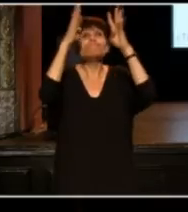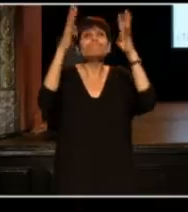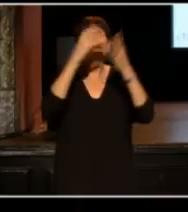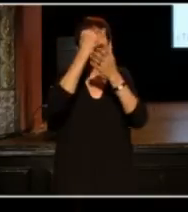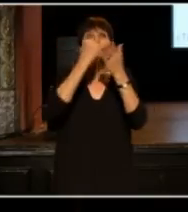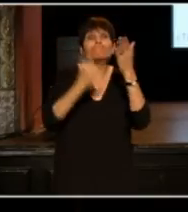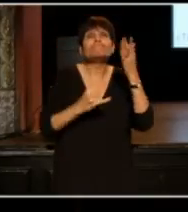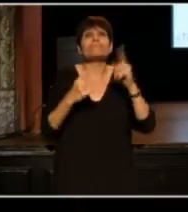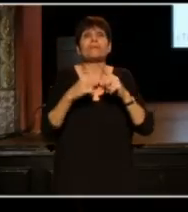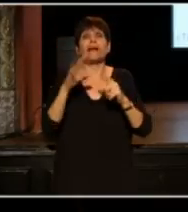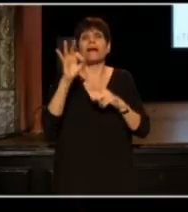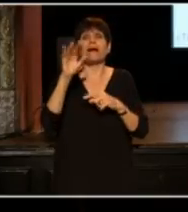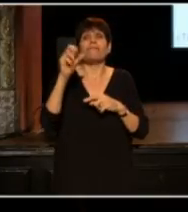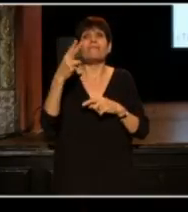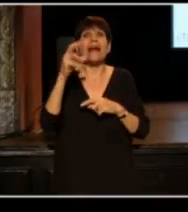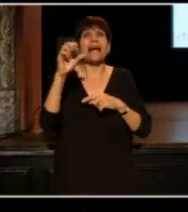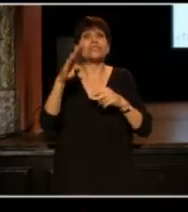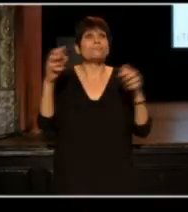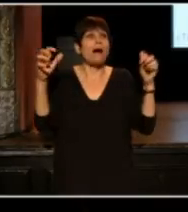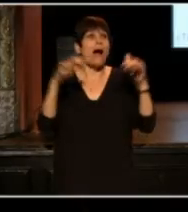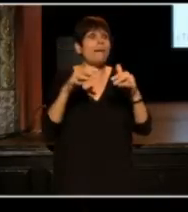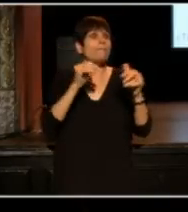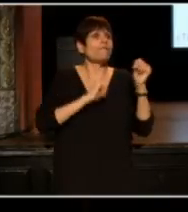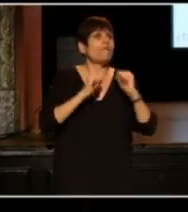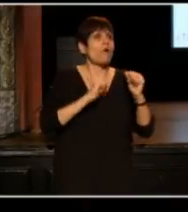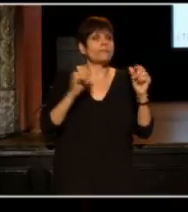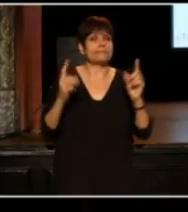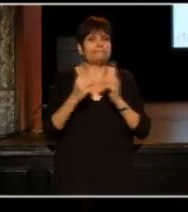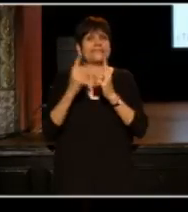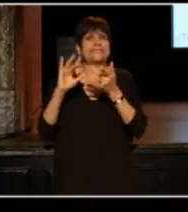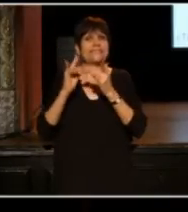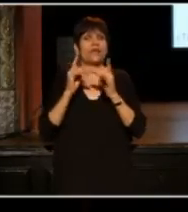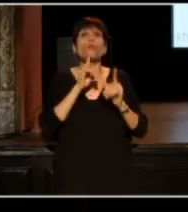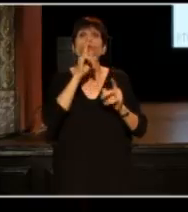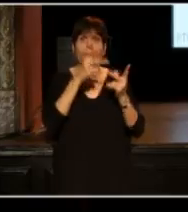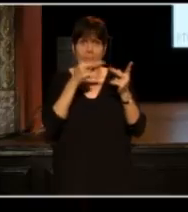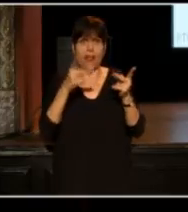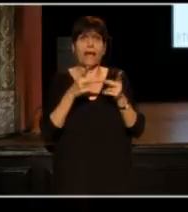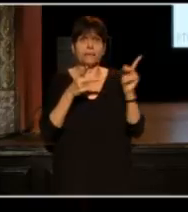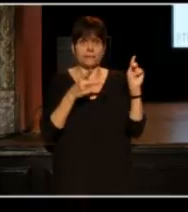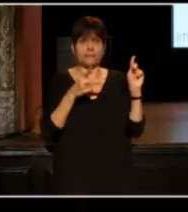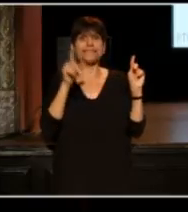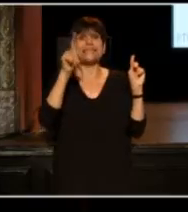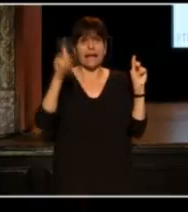It's flash mob meets performance meets the Internet. This is a real place in Texas.